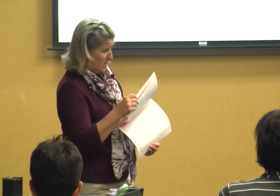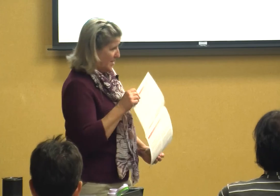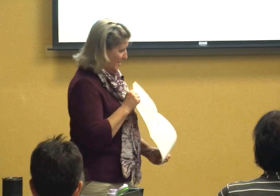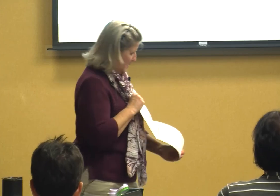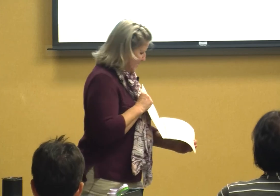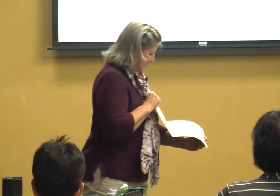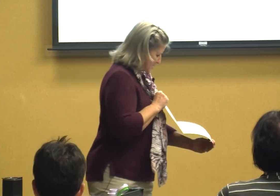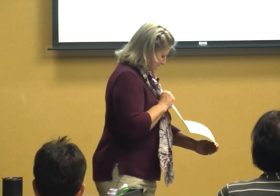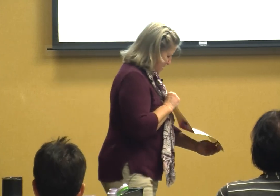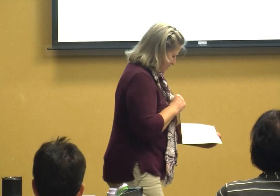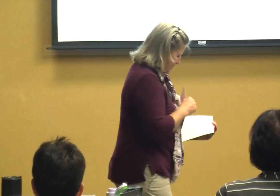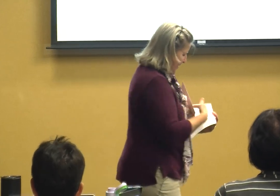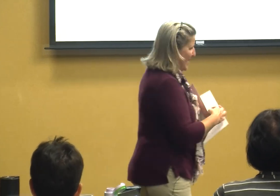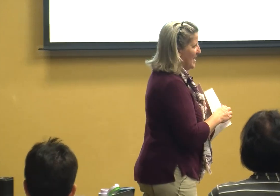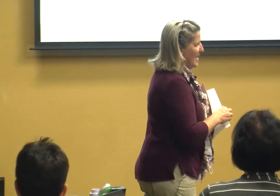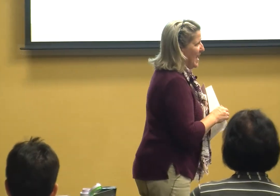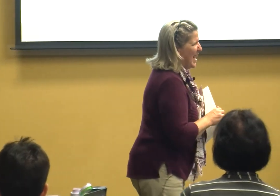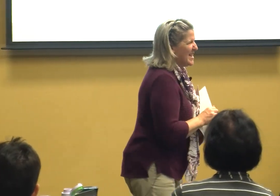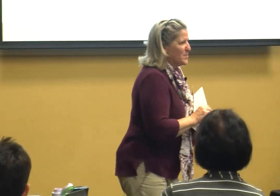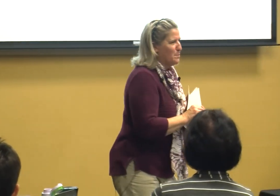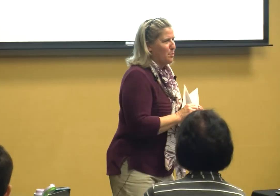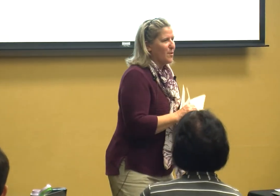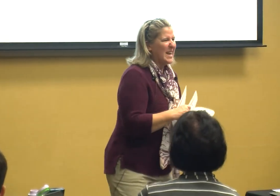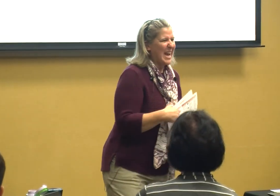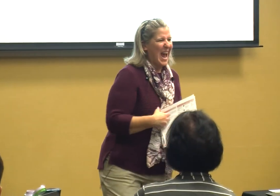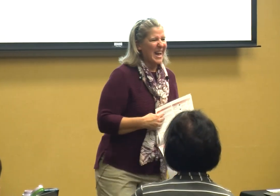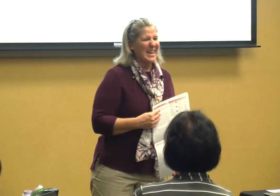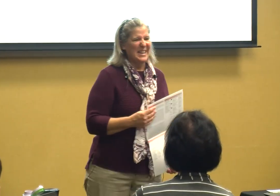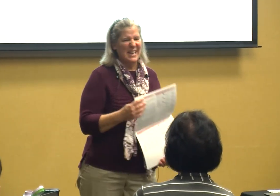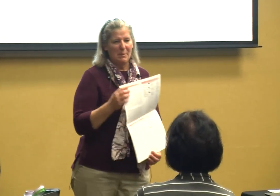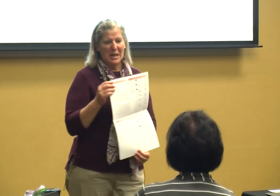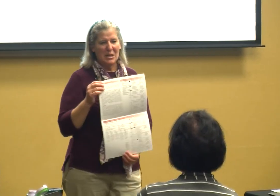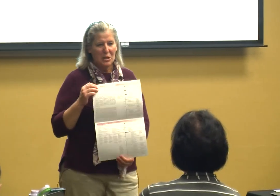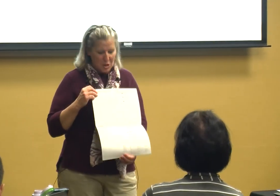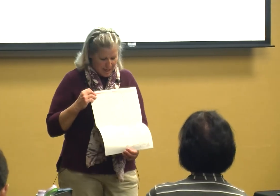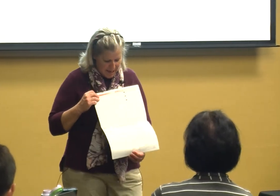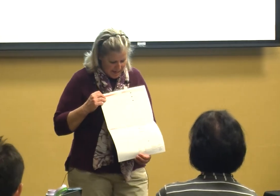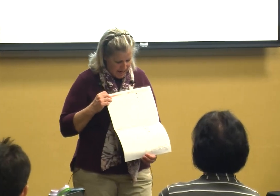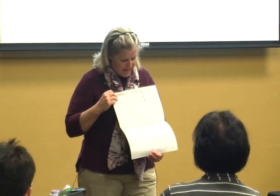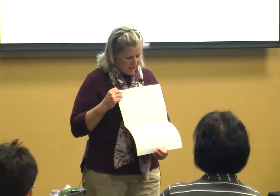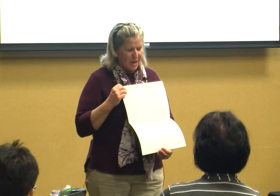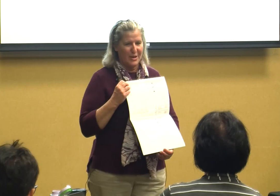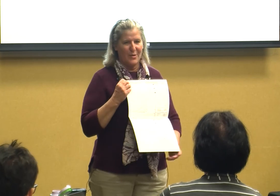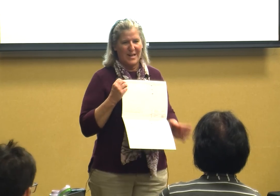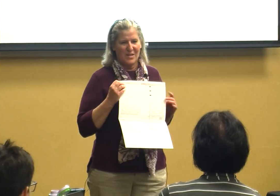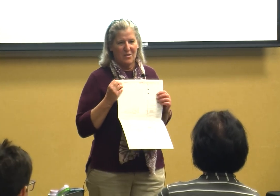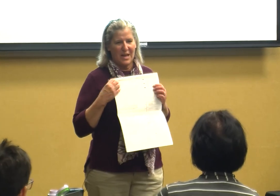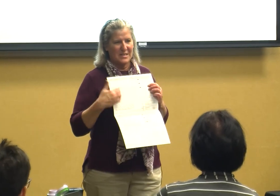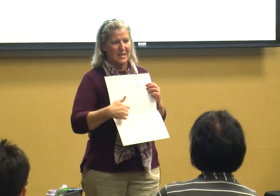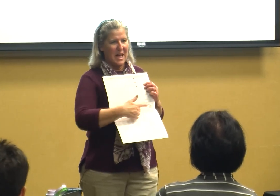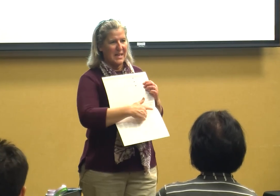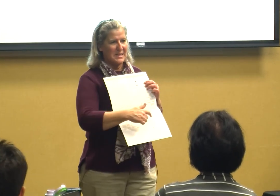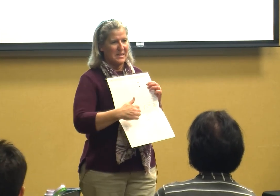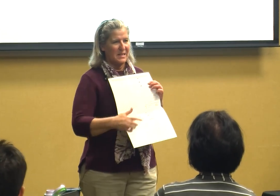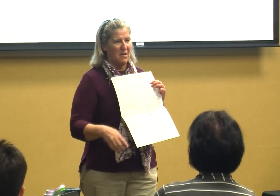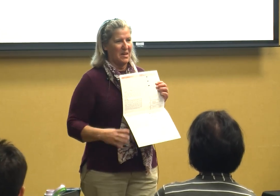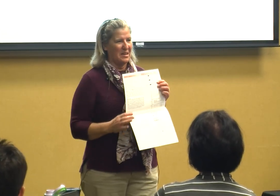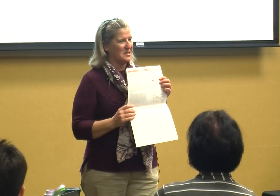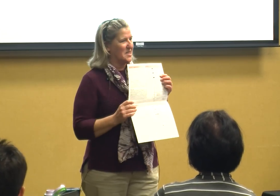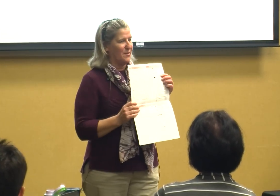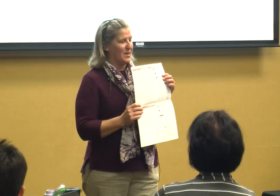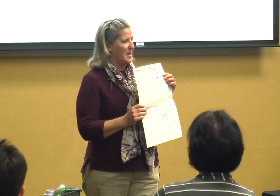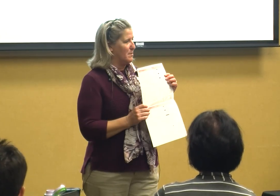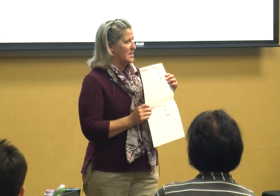it's pretty academic looking and you know has all kinds of lines and all that good stuff and it was